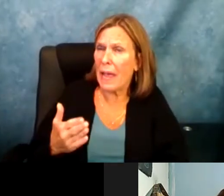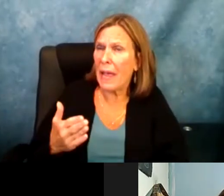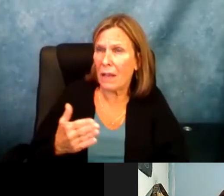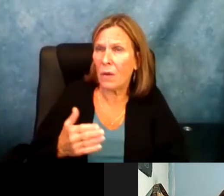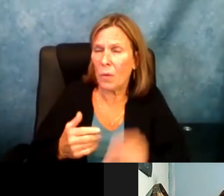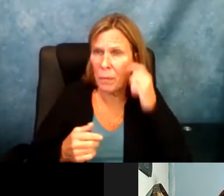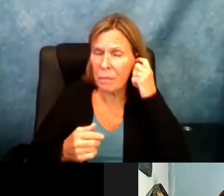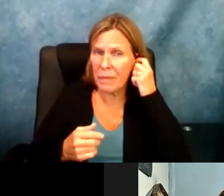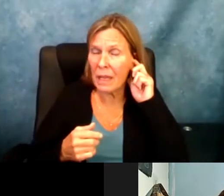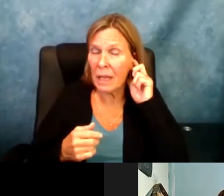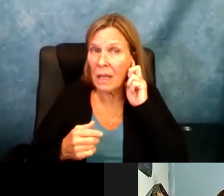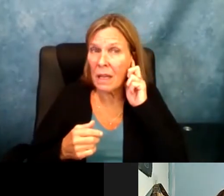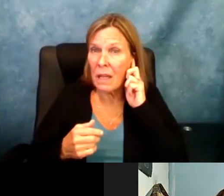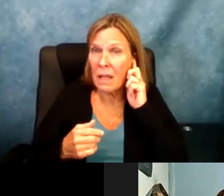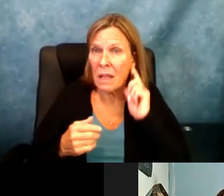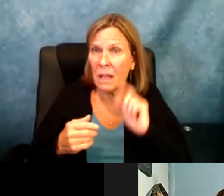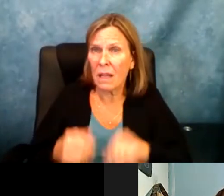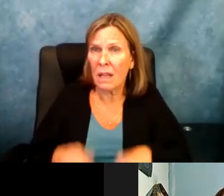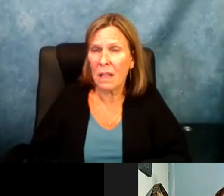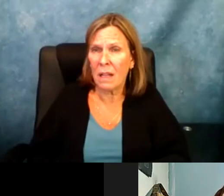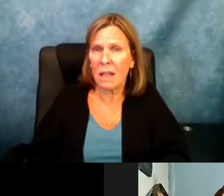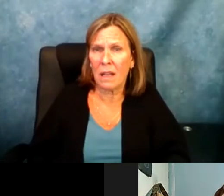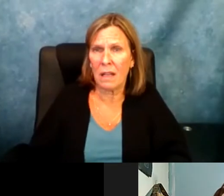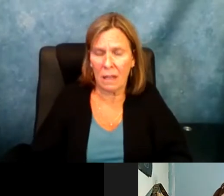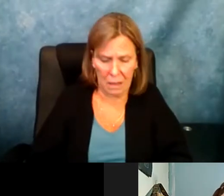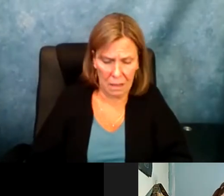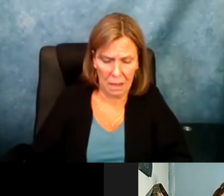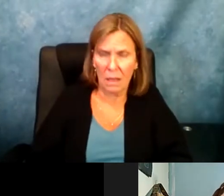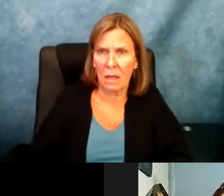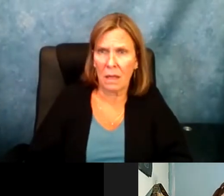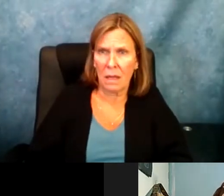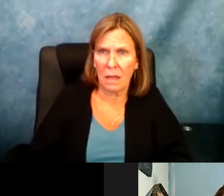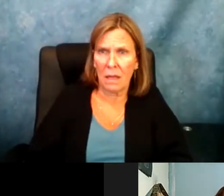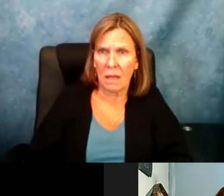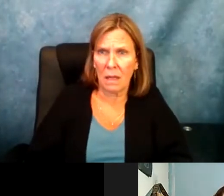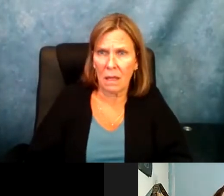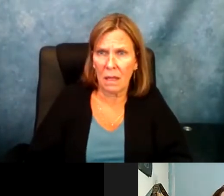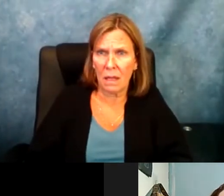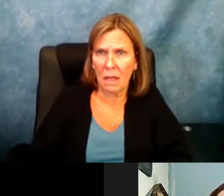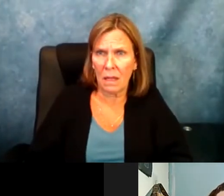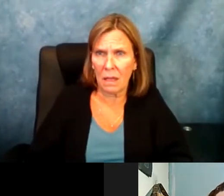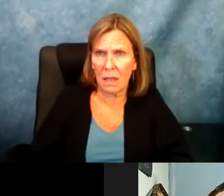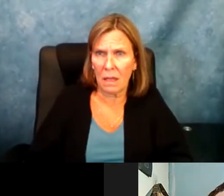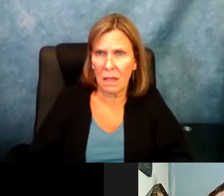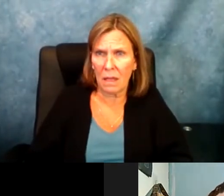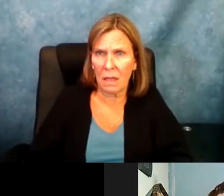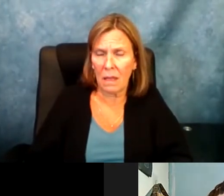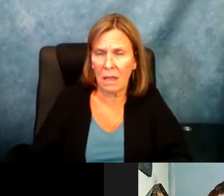accommodations. Sefakor: Thank you for that. If I